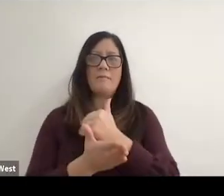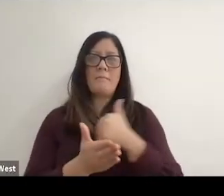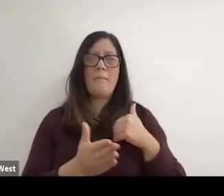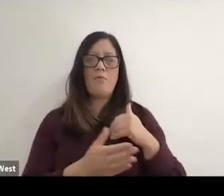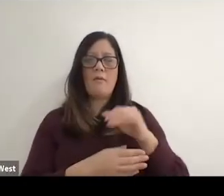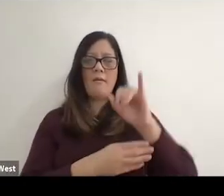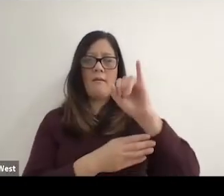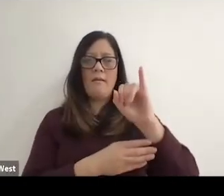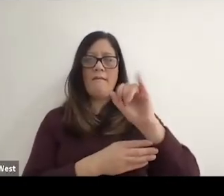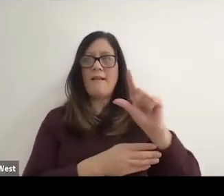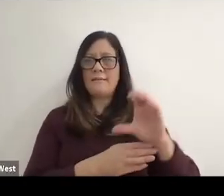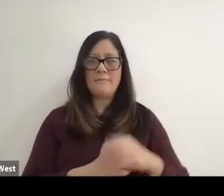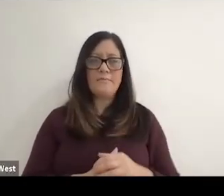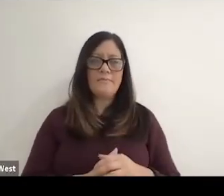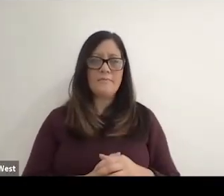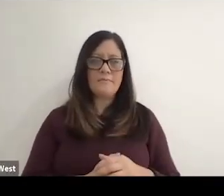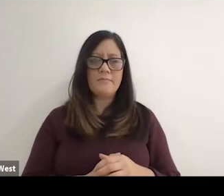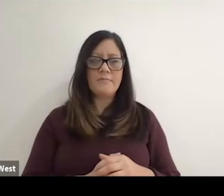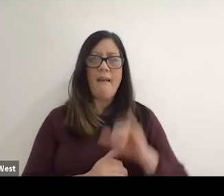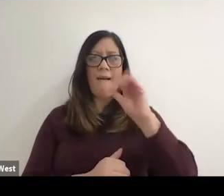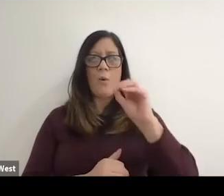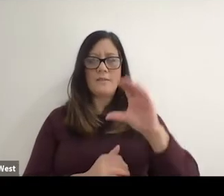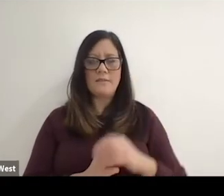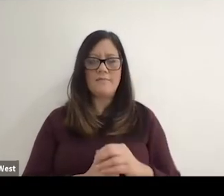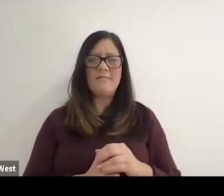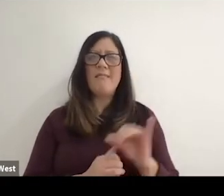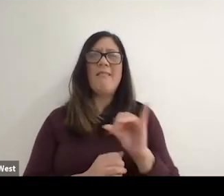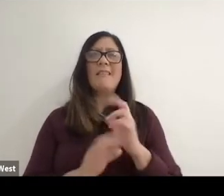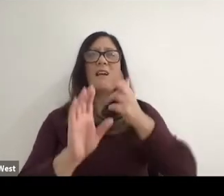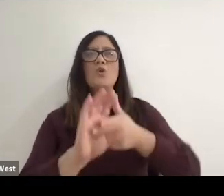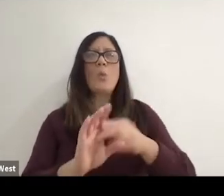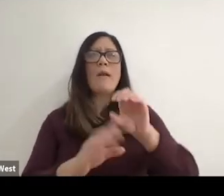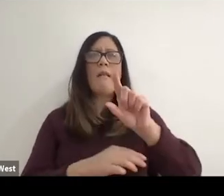And really, that's like boy joining a club, really. And you don't get to know anybody,